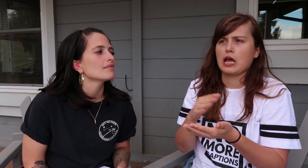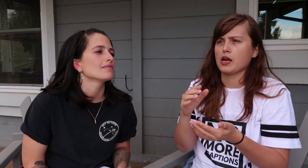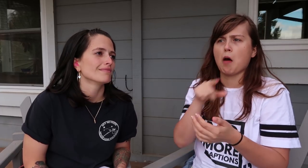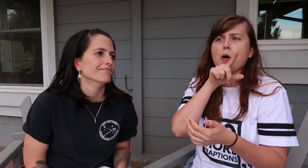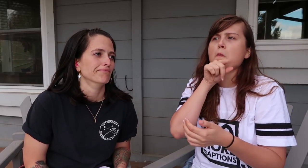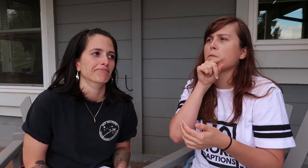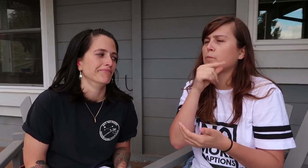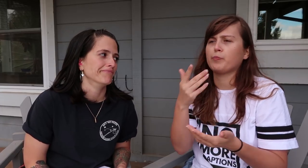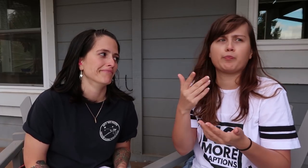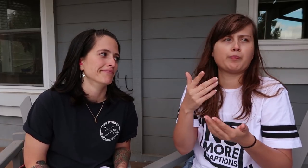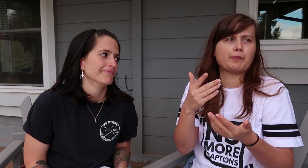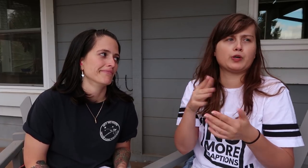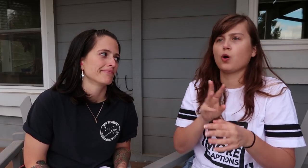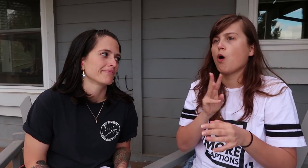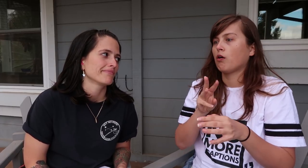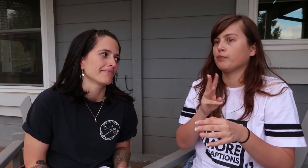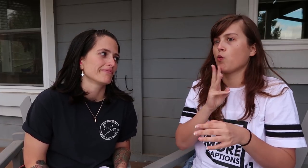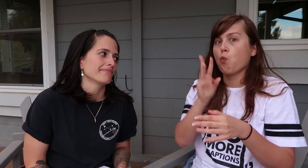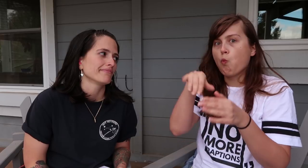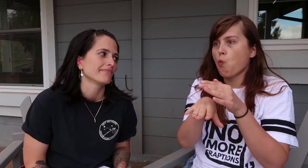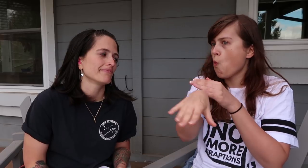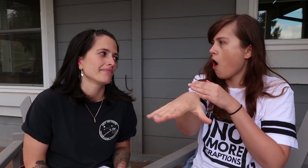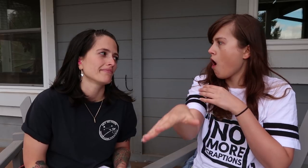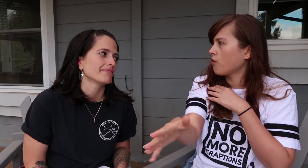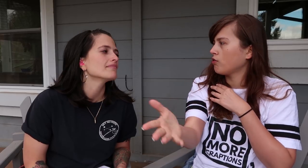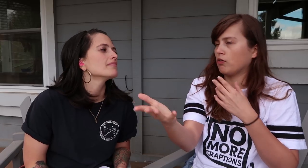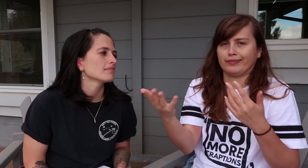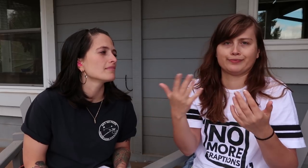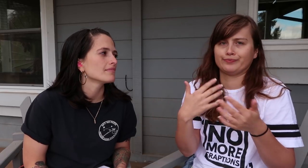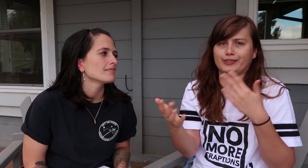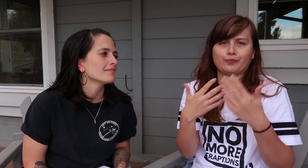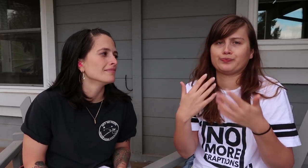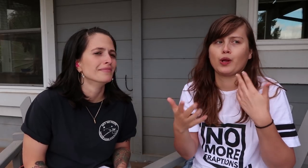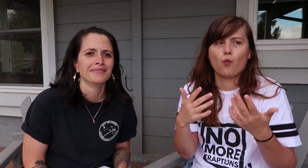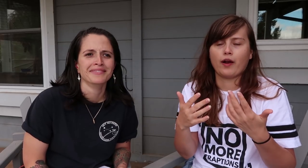birds chirping, water/ocean waves, whatever else.